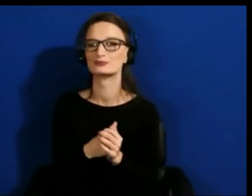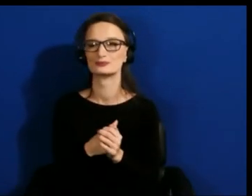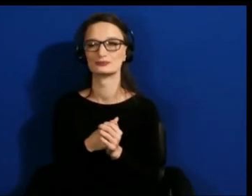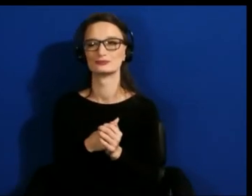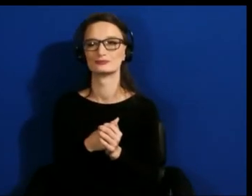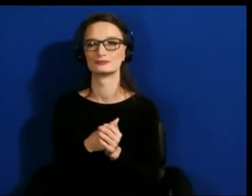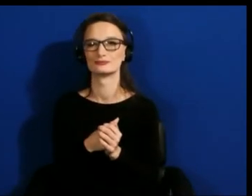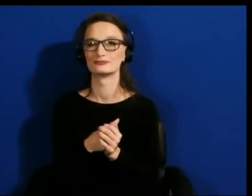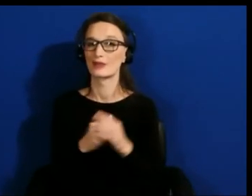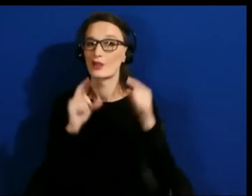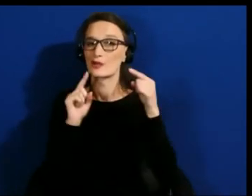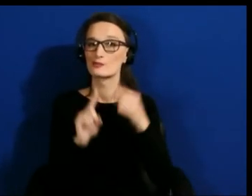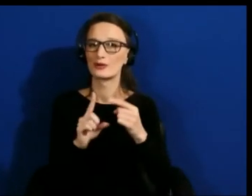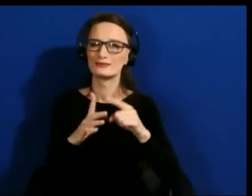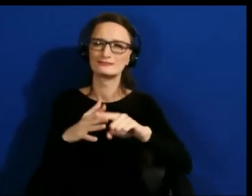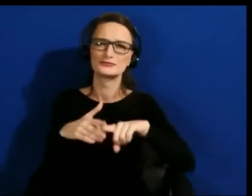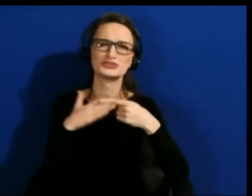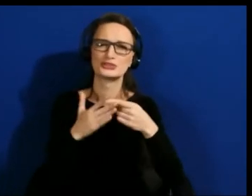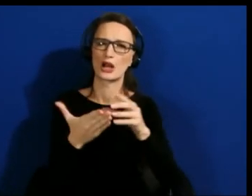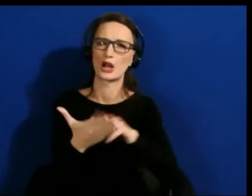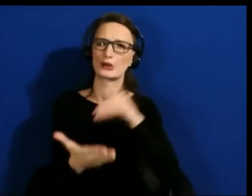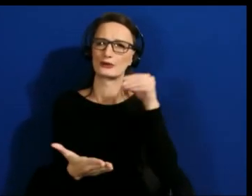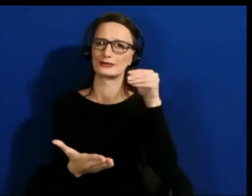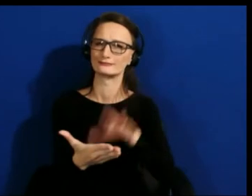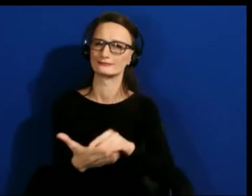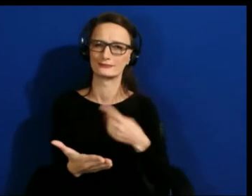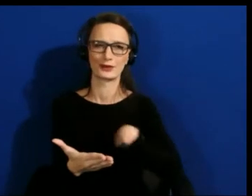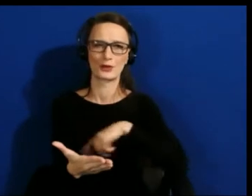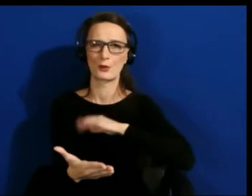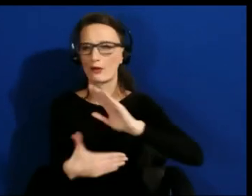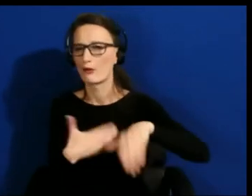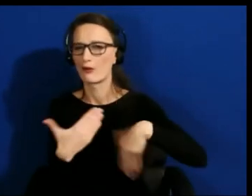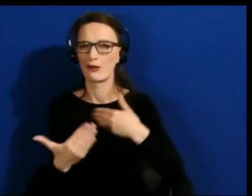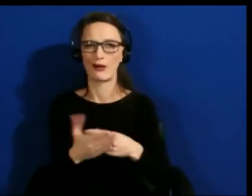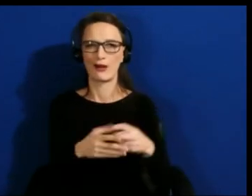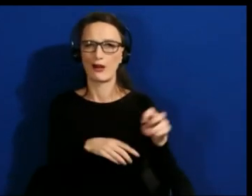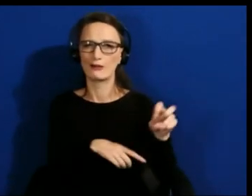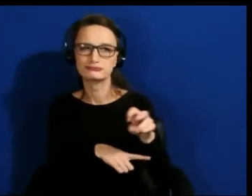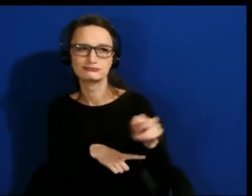We are all on this journey and just starting to learn is the most important thing.